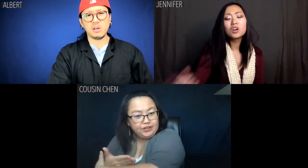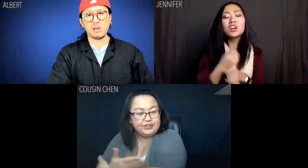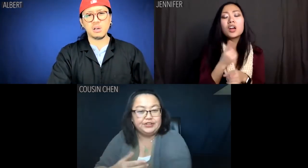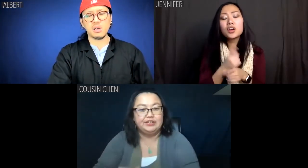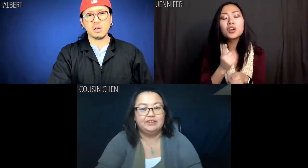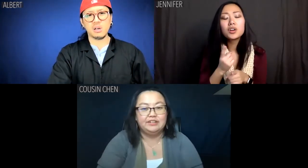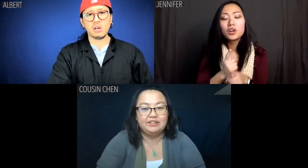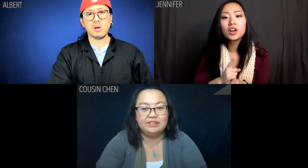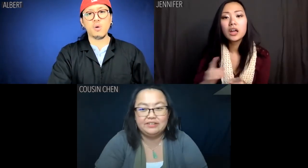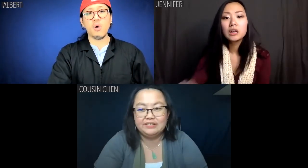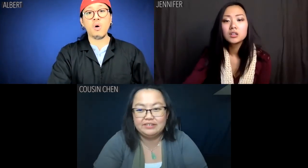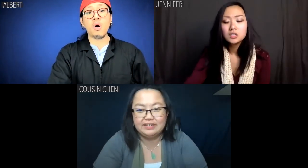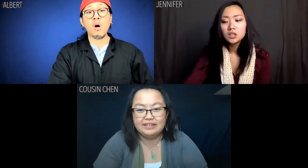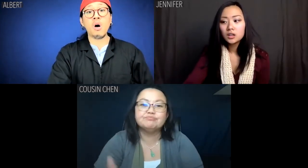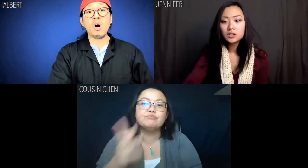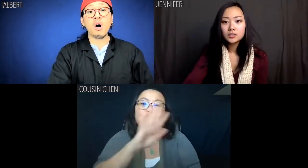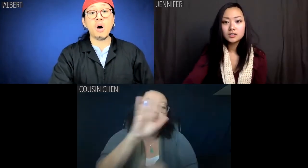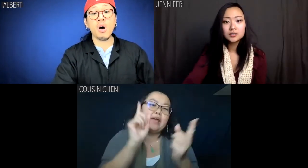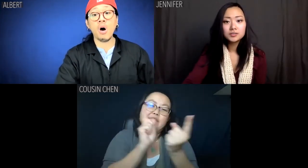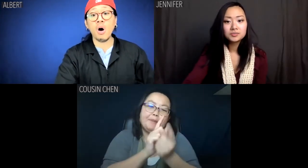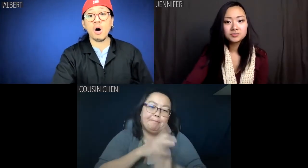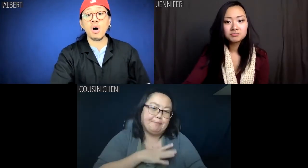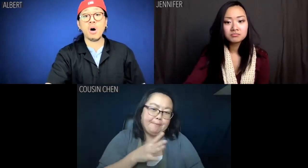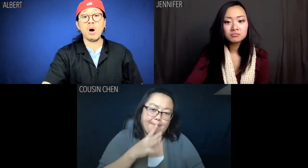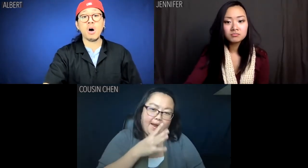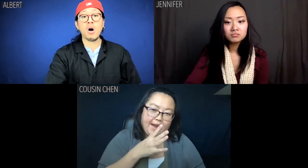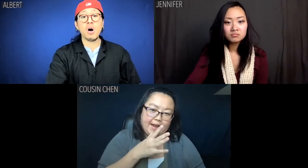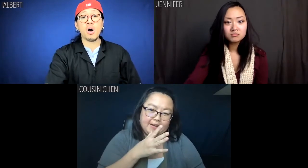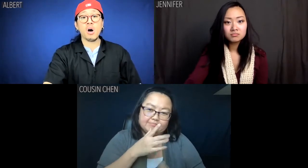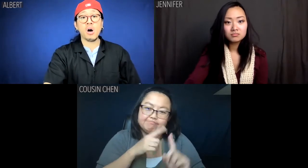Jennifer: Right, right. Cousin Chen: You never met my mother.